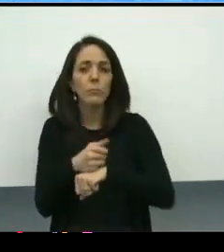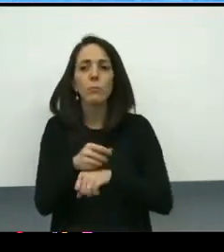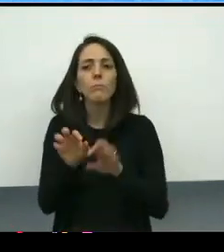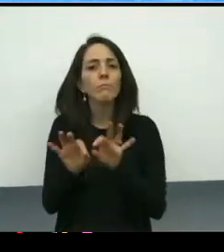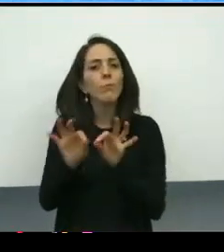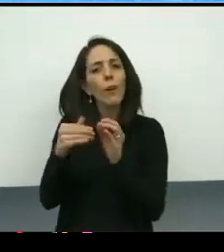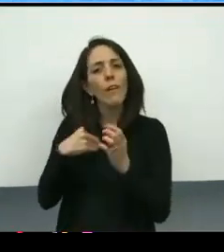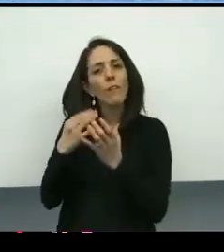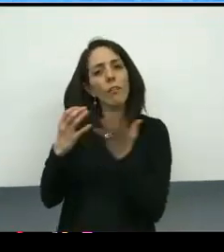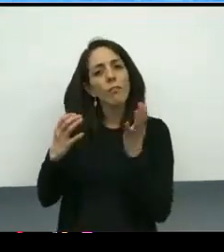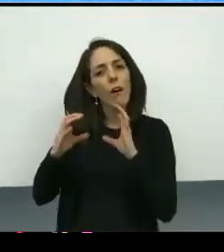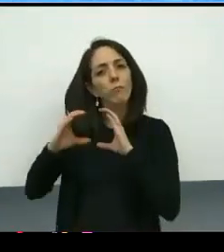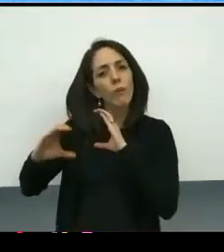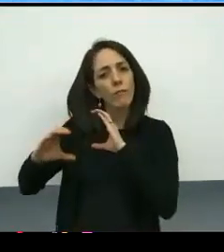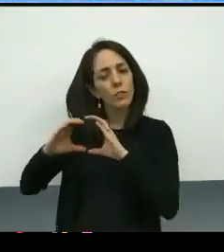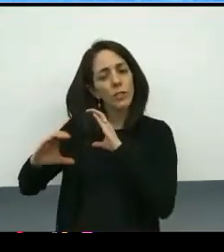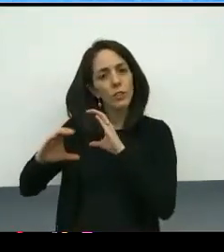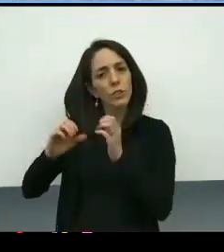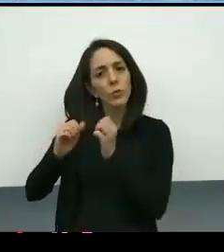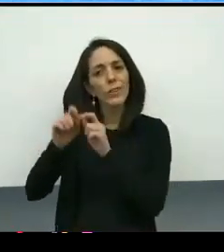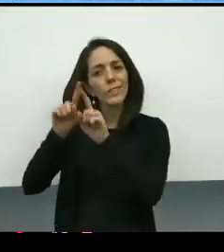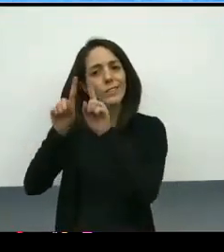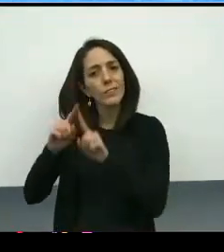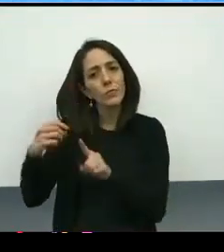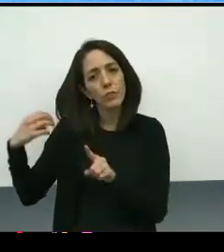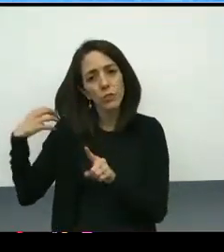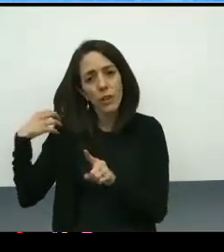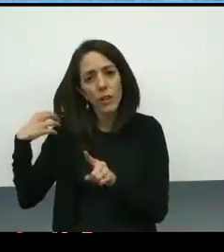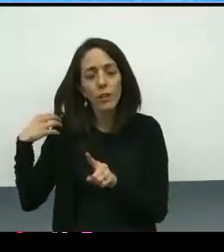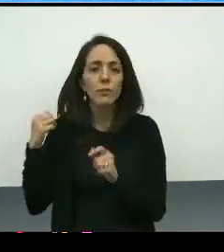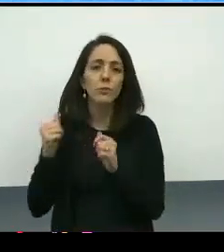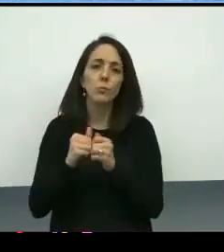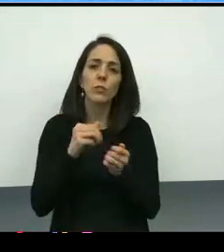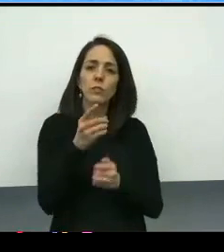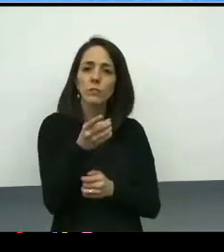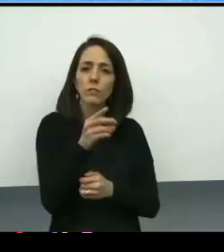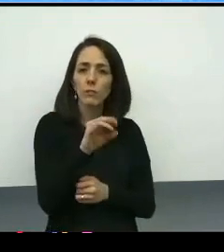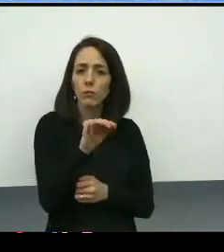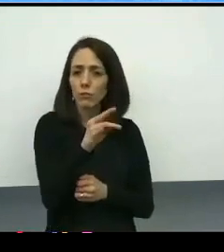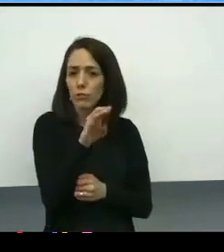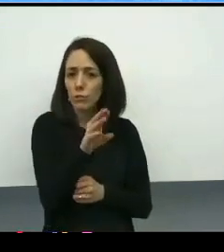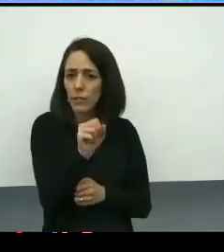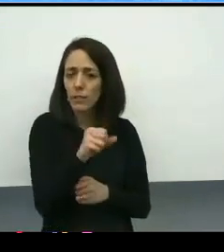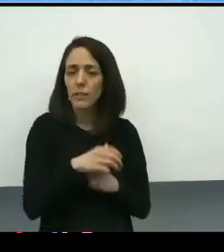of the oversight committee on a regular basis, and with Dr. Jacobs. We submit materials